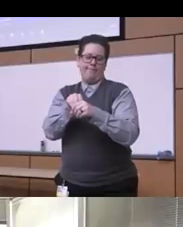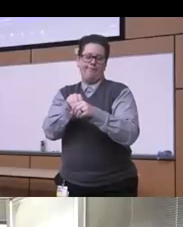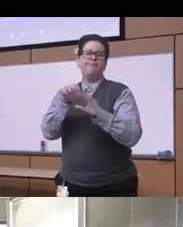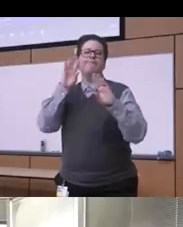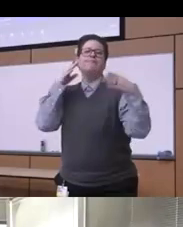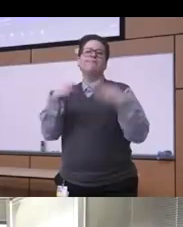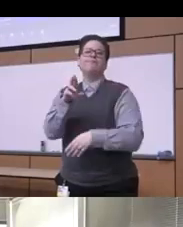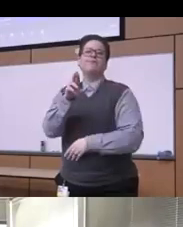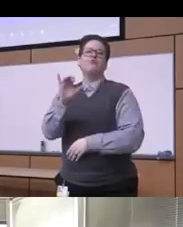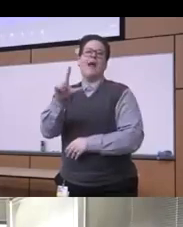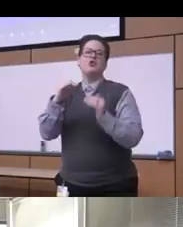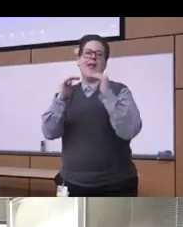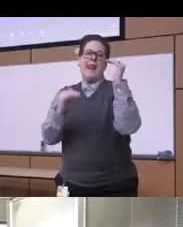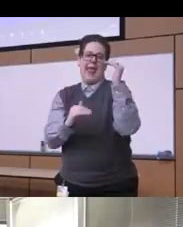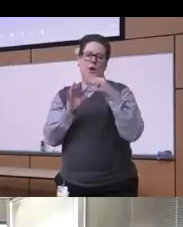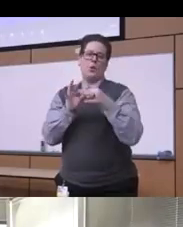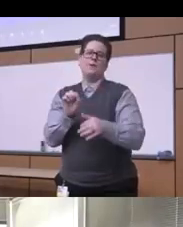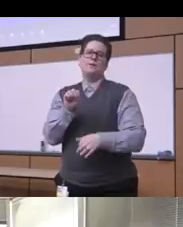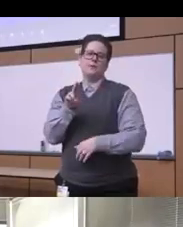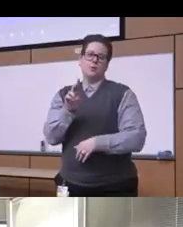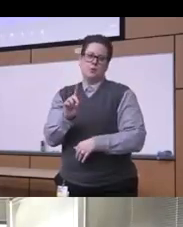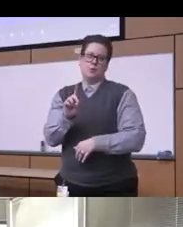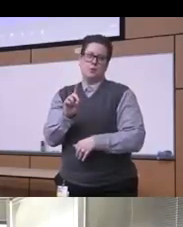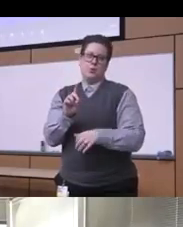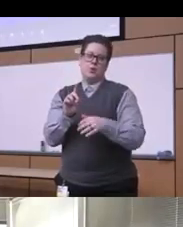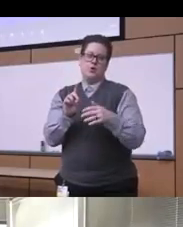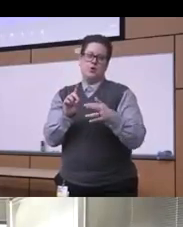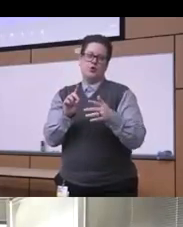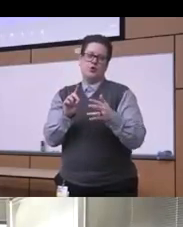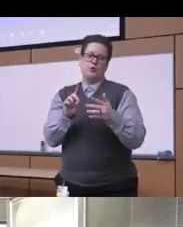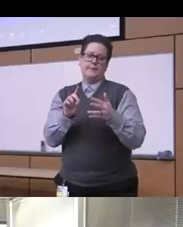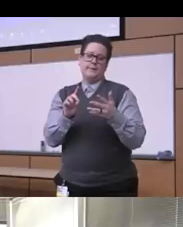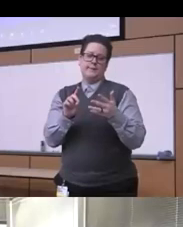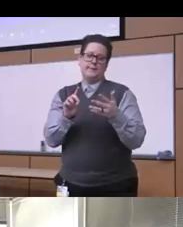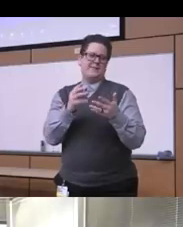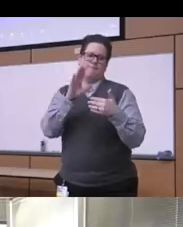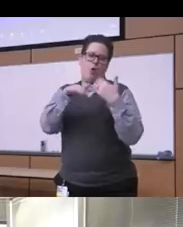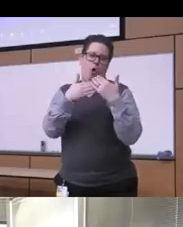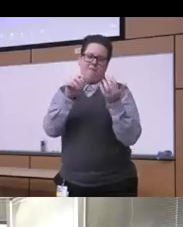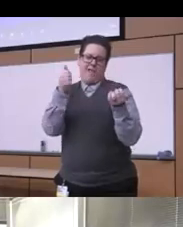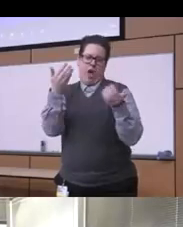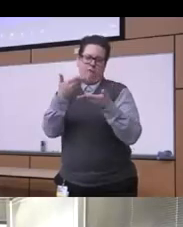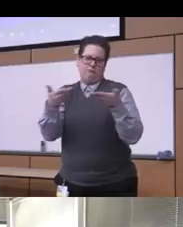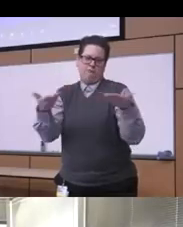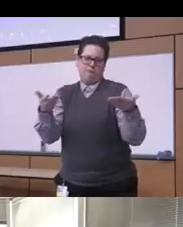in substance use disorders and and all the other aspects that are really connected to it